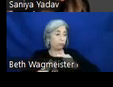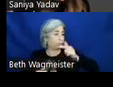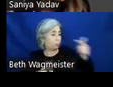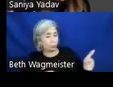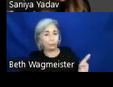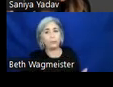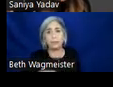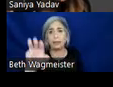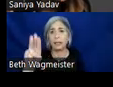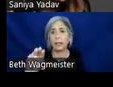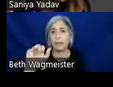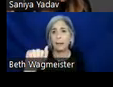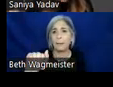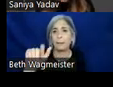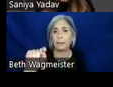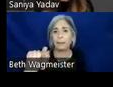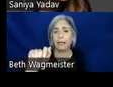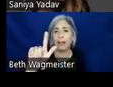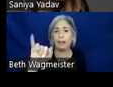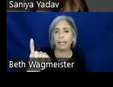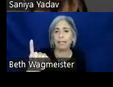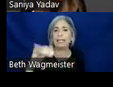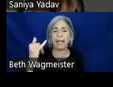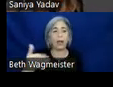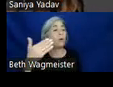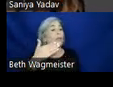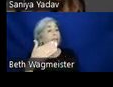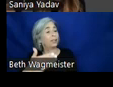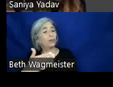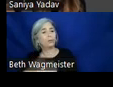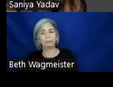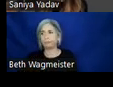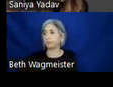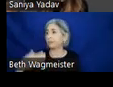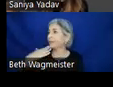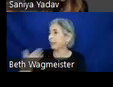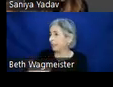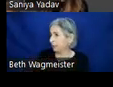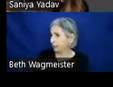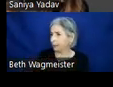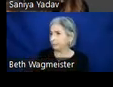that you all and open us all for questions. >> MITALI KAMAT: Thank you. Yeah. We're open